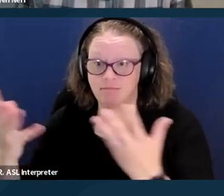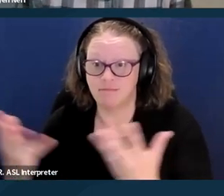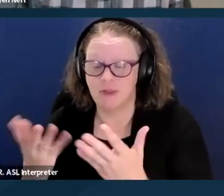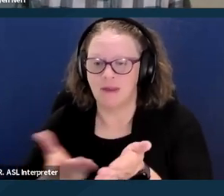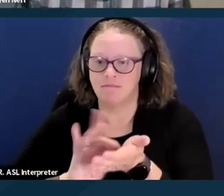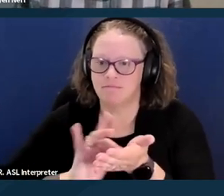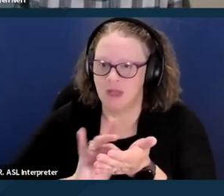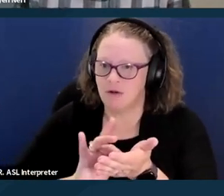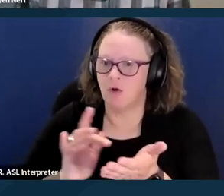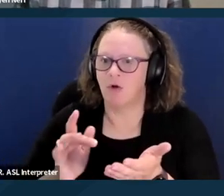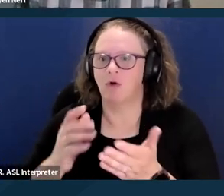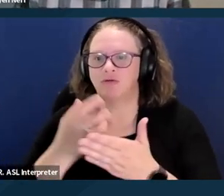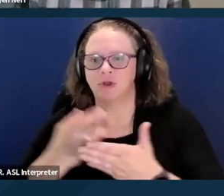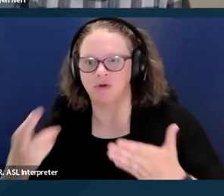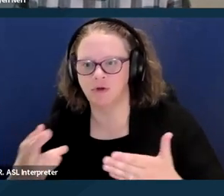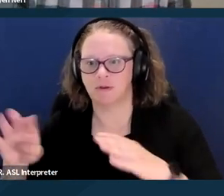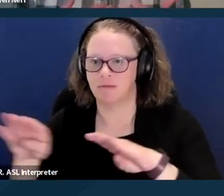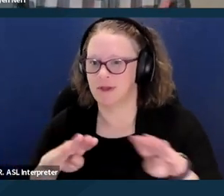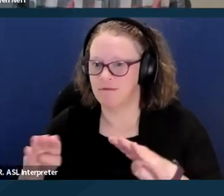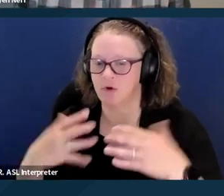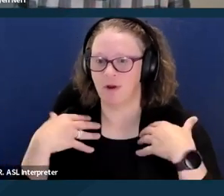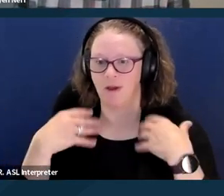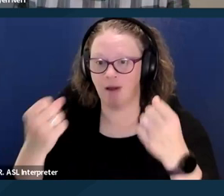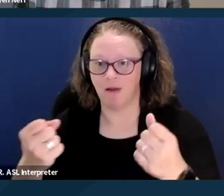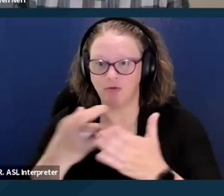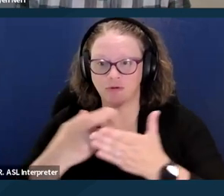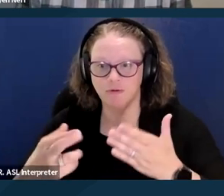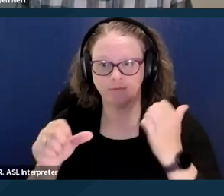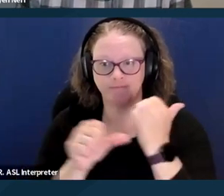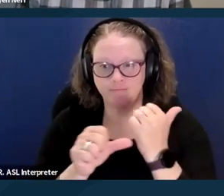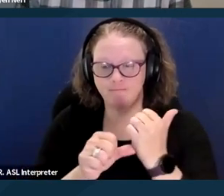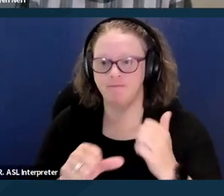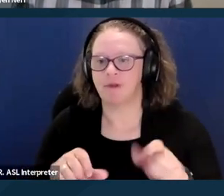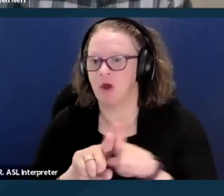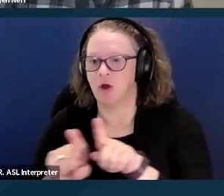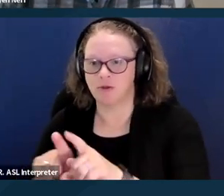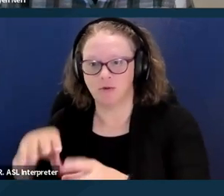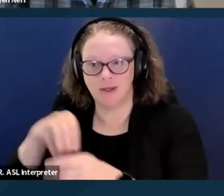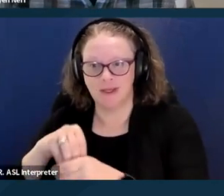behavioral health resources and assistance. They can also provide in-home supportive services.